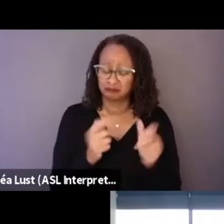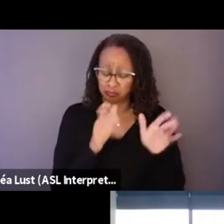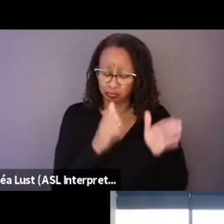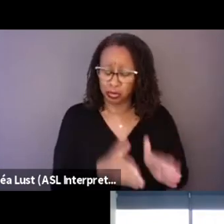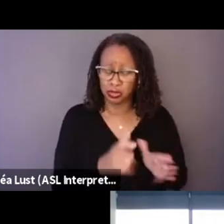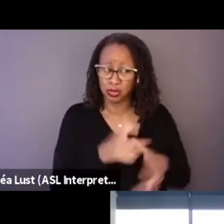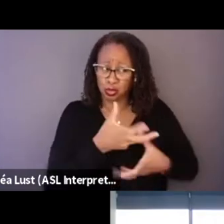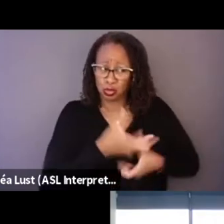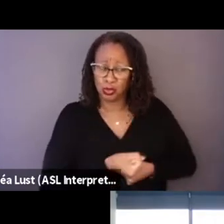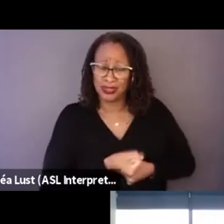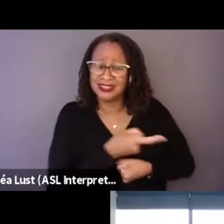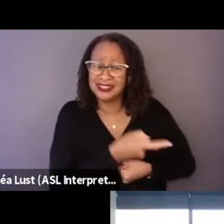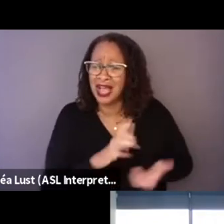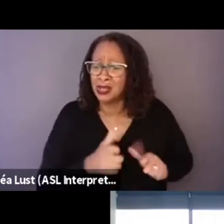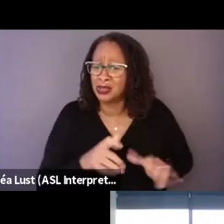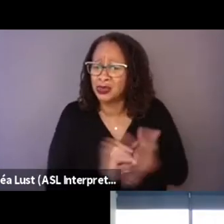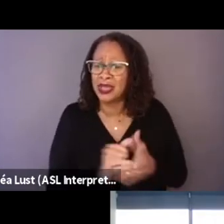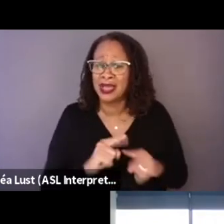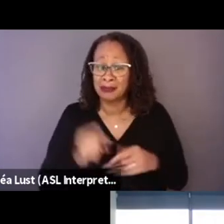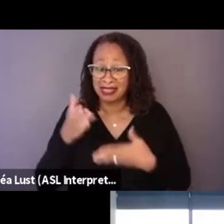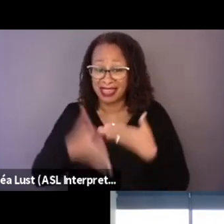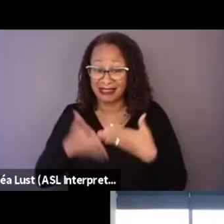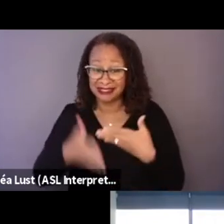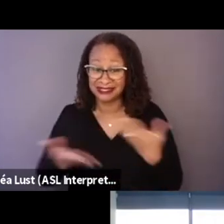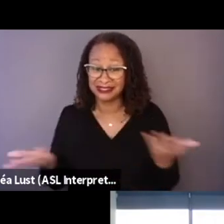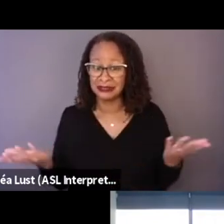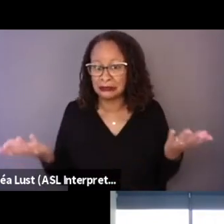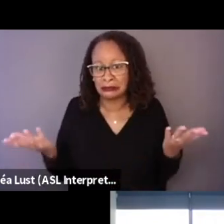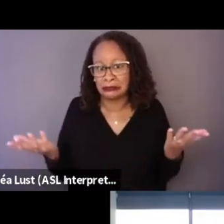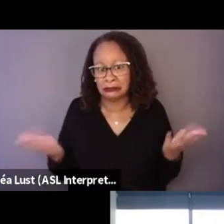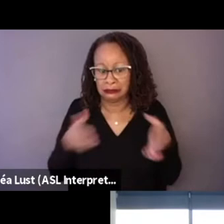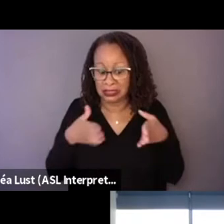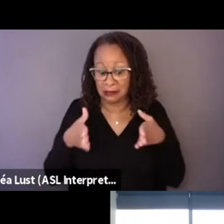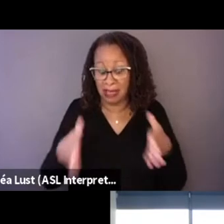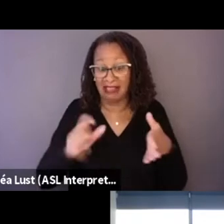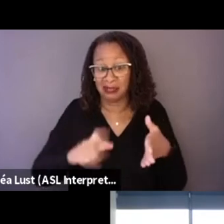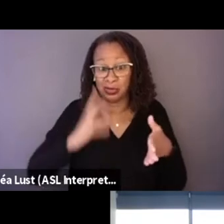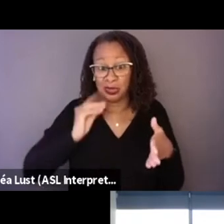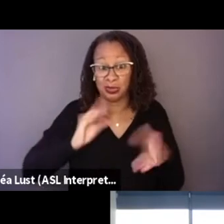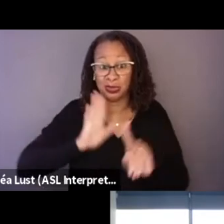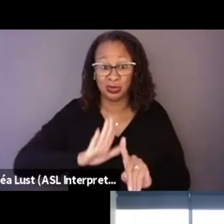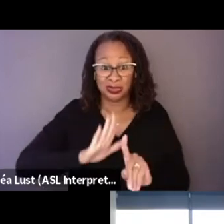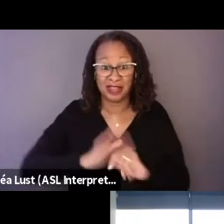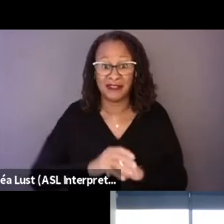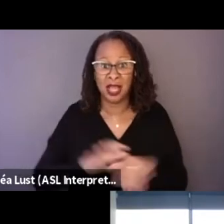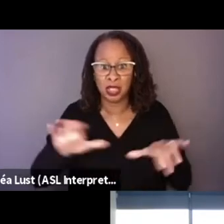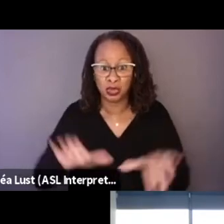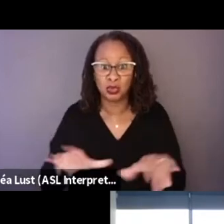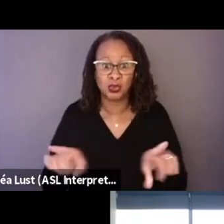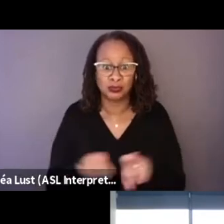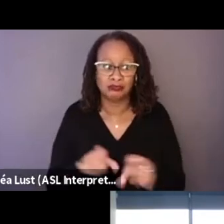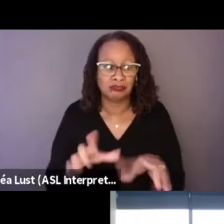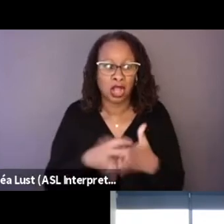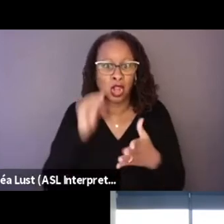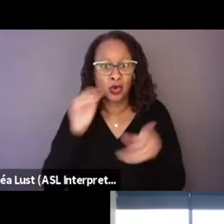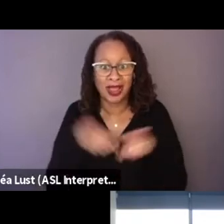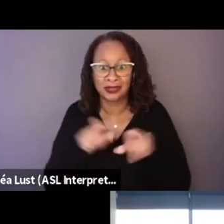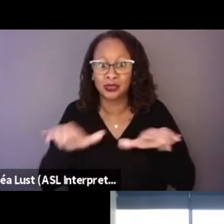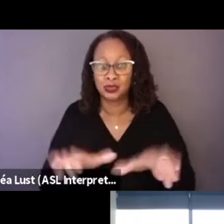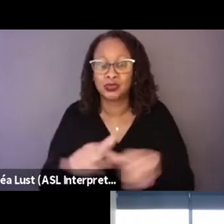but at the end nothing you have, it's a path that you have to learn the hard way. You know, doing it yourself.